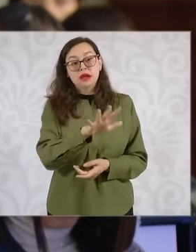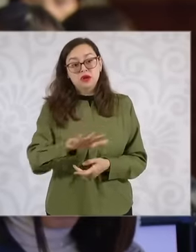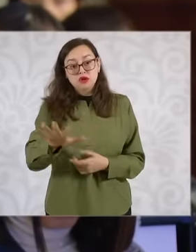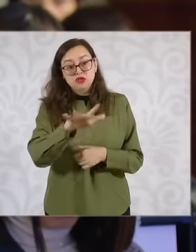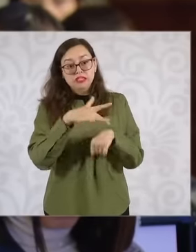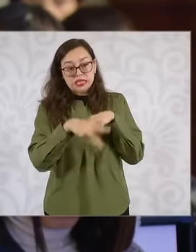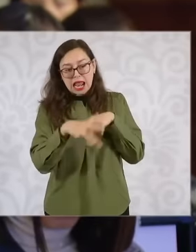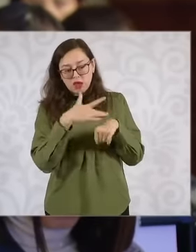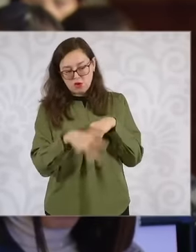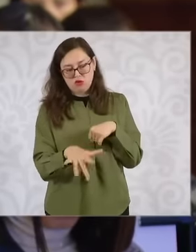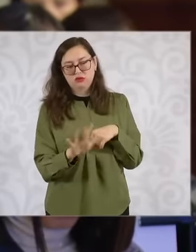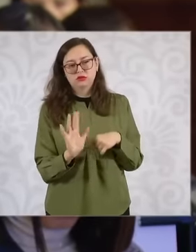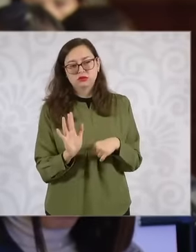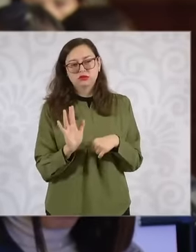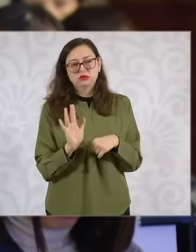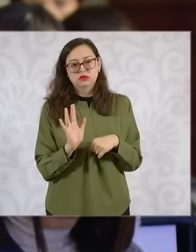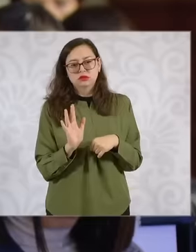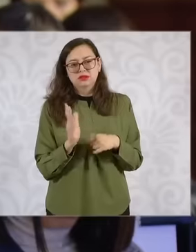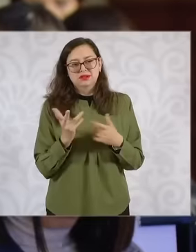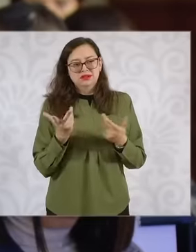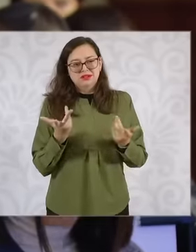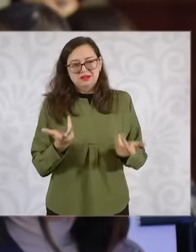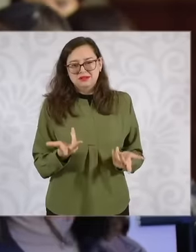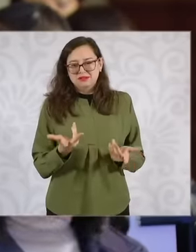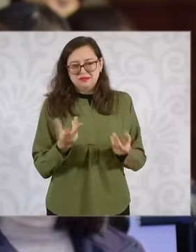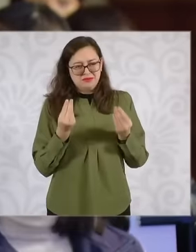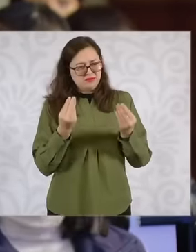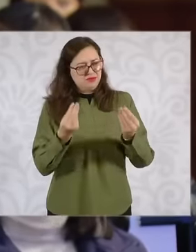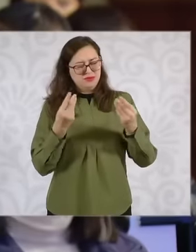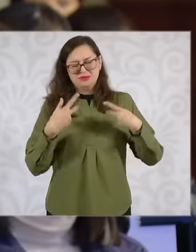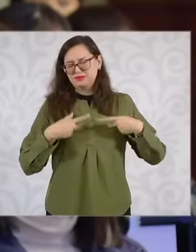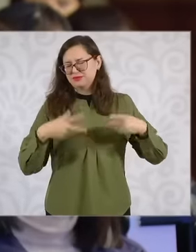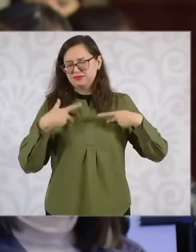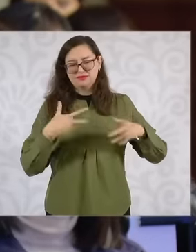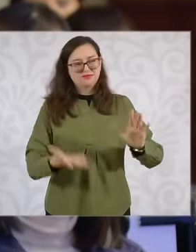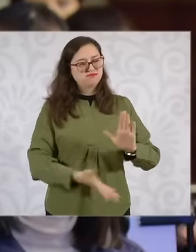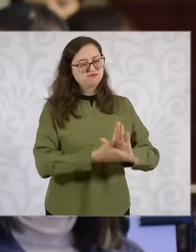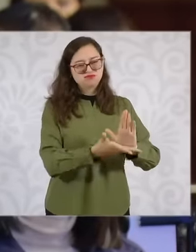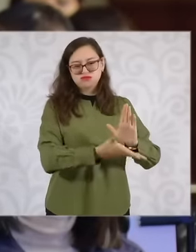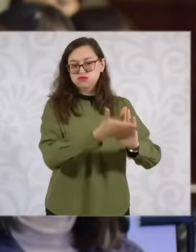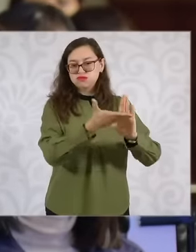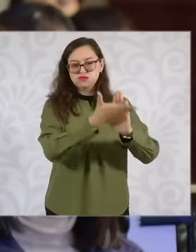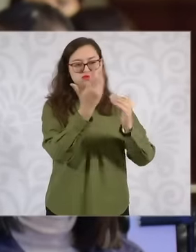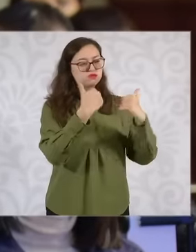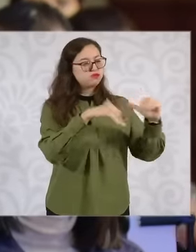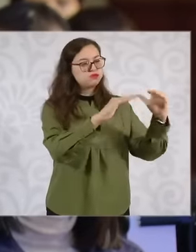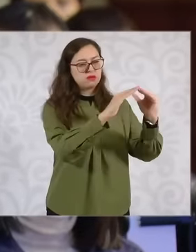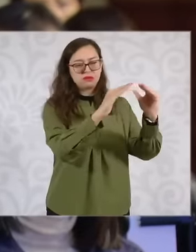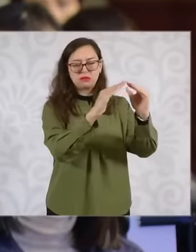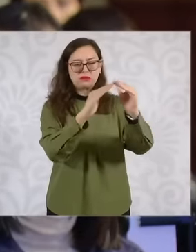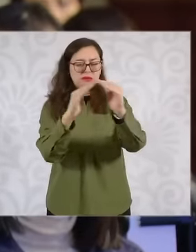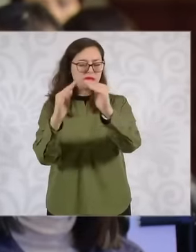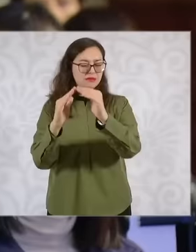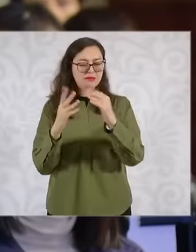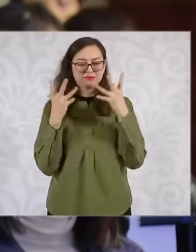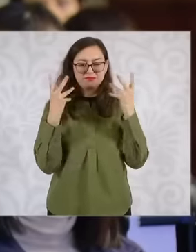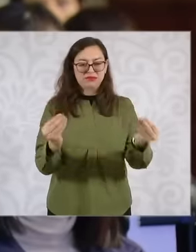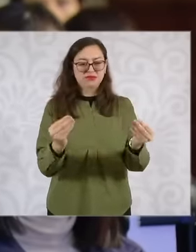, where many homes have settled, well, Son is a long-term problem that